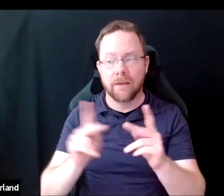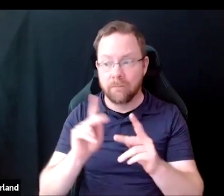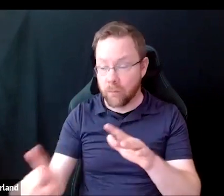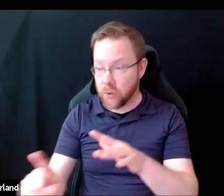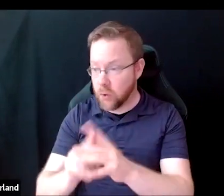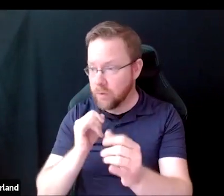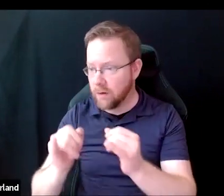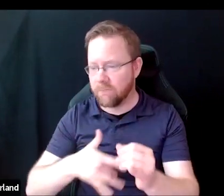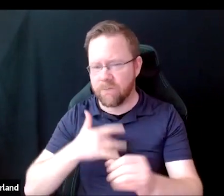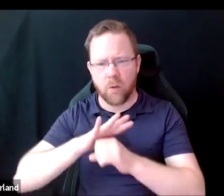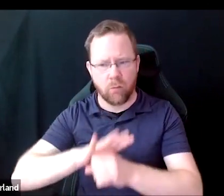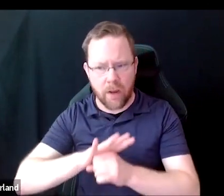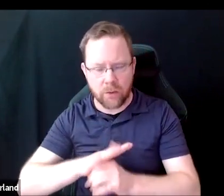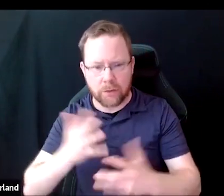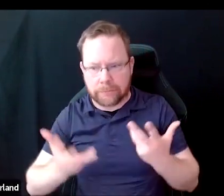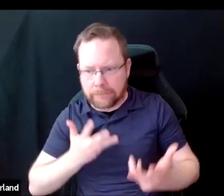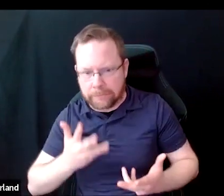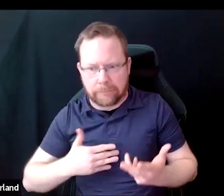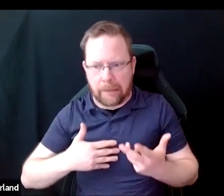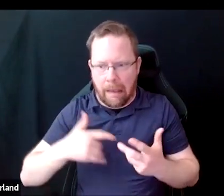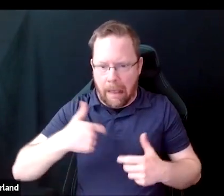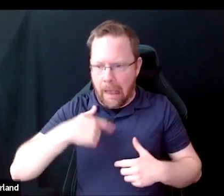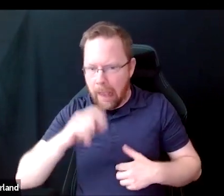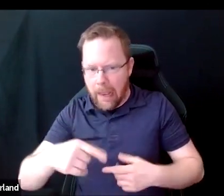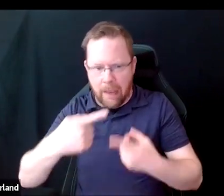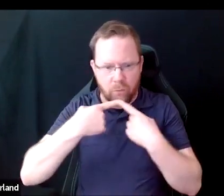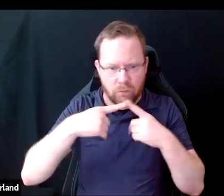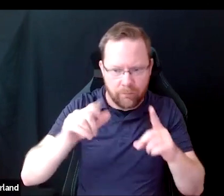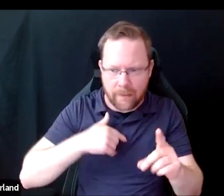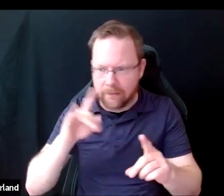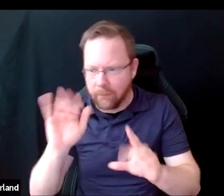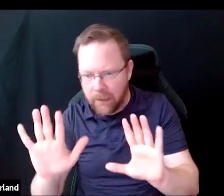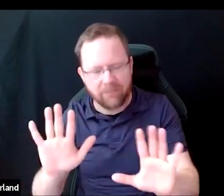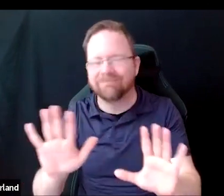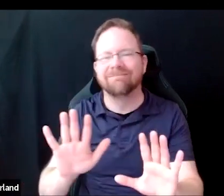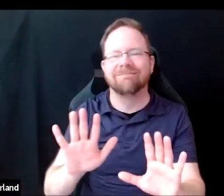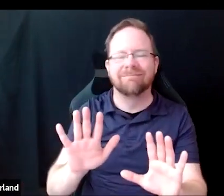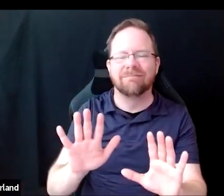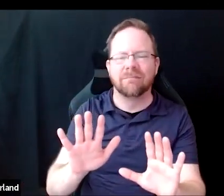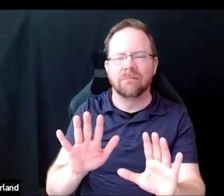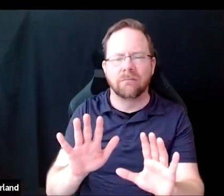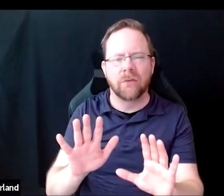or disclose information about their disability. We're saying there's no justification needed,